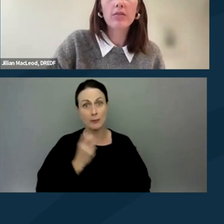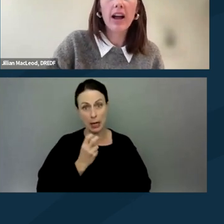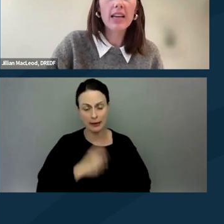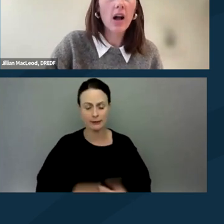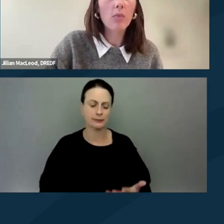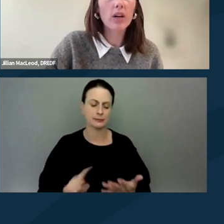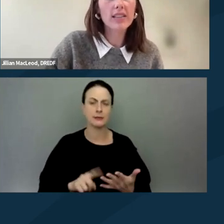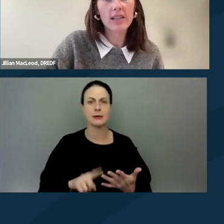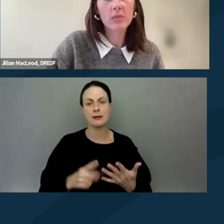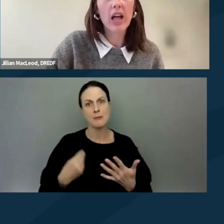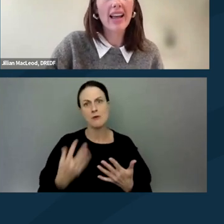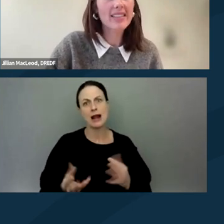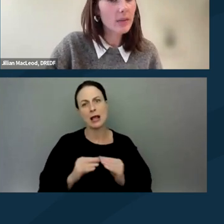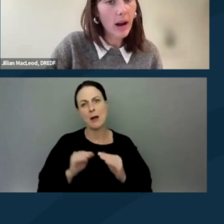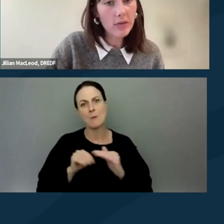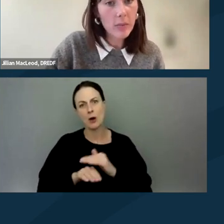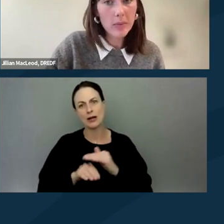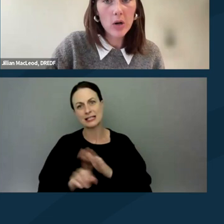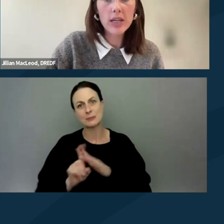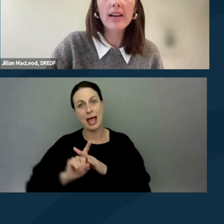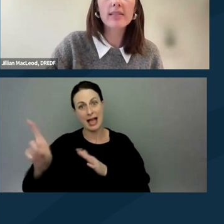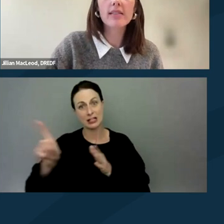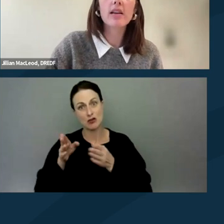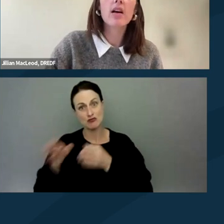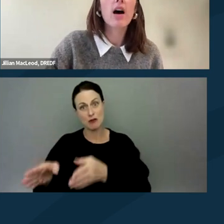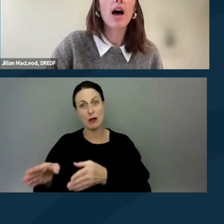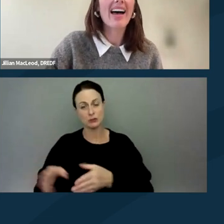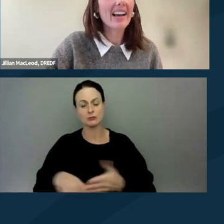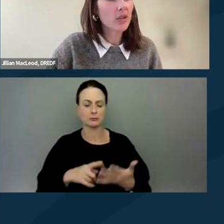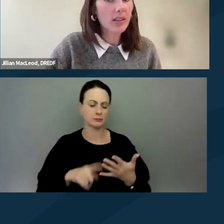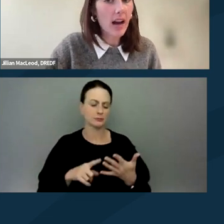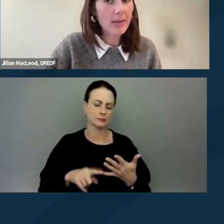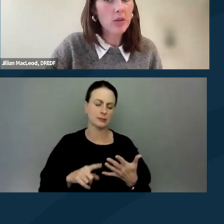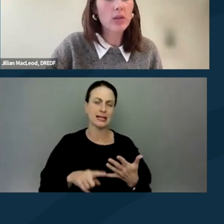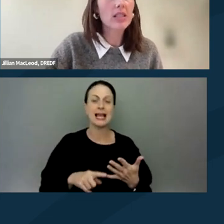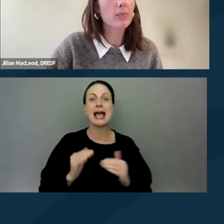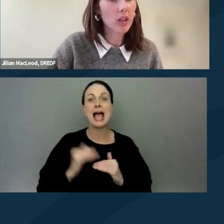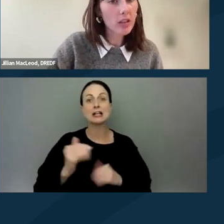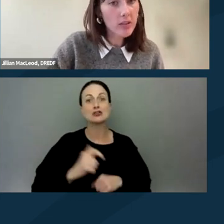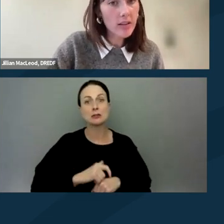providing a more accessible exit route from a protest, extra time to disperse